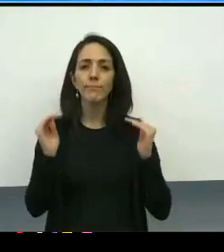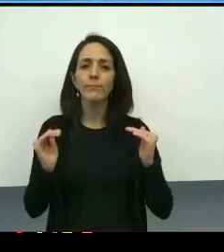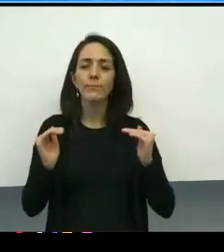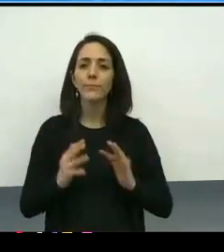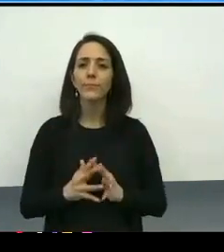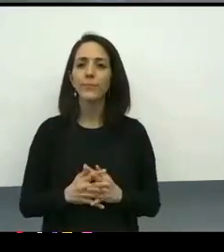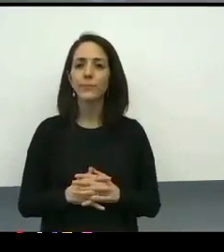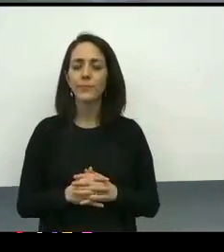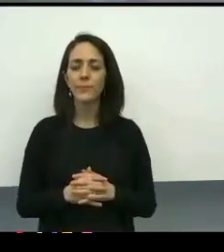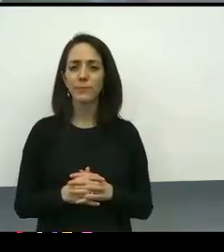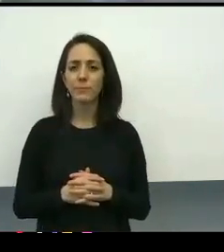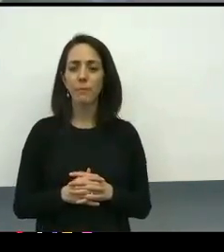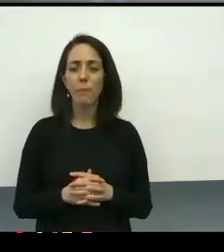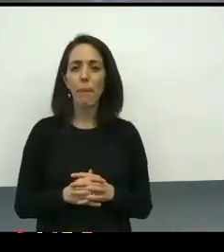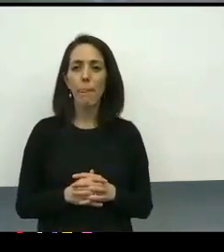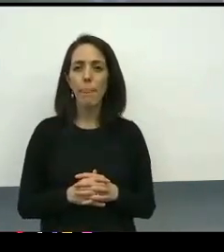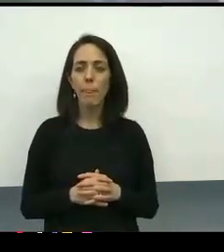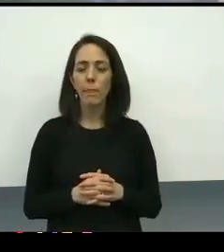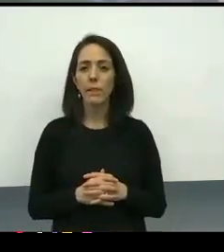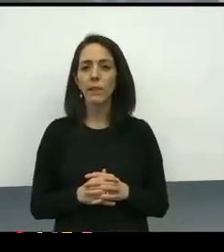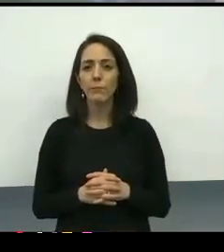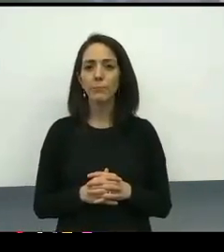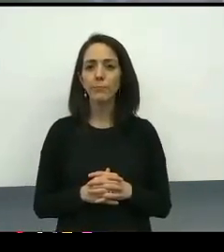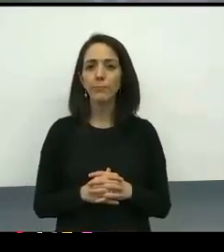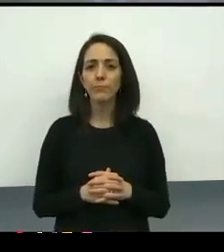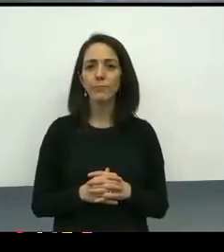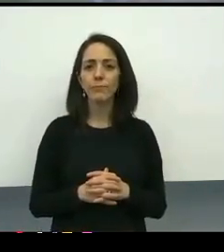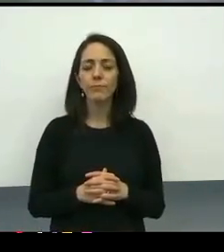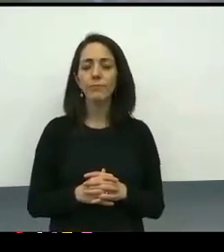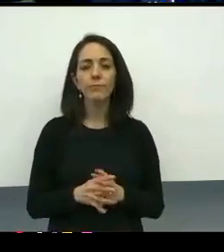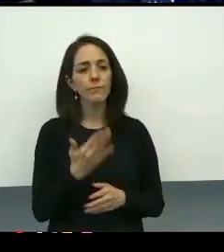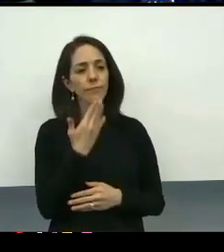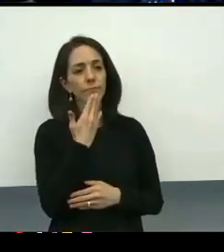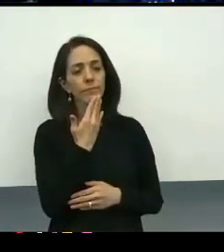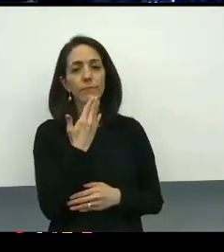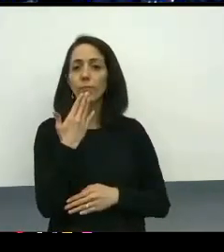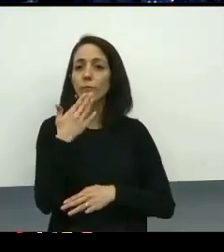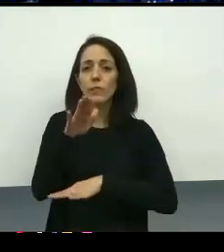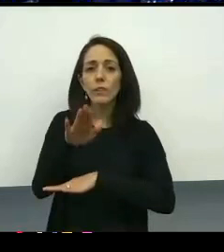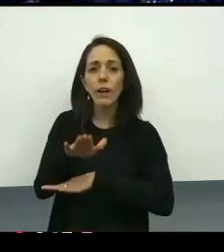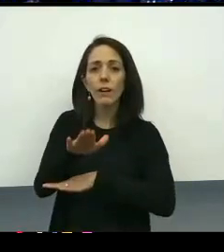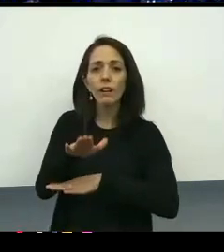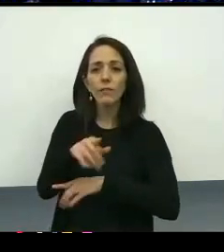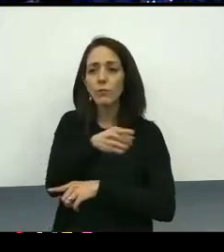Okay, thank you very much, Dr. Moreland-Capuia. And good afternoon to members of the board.